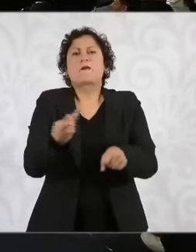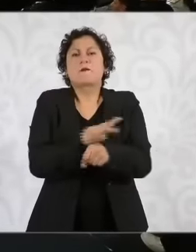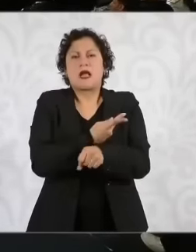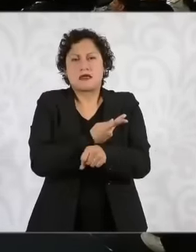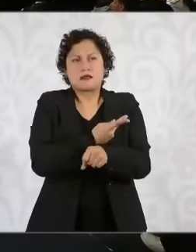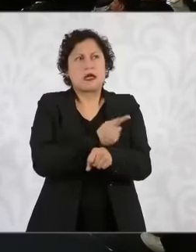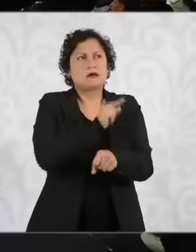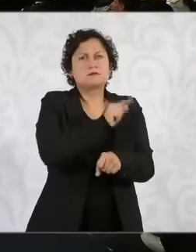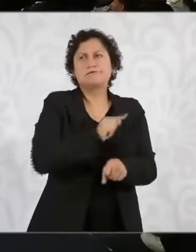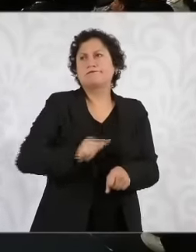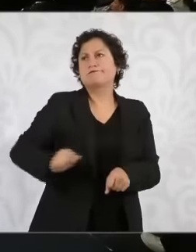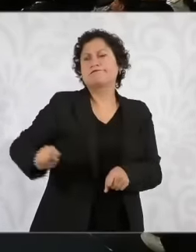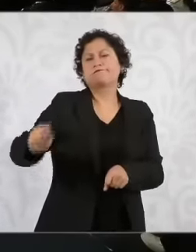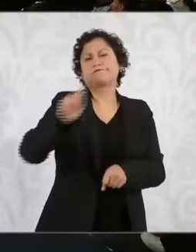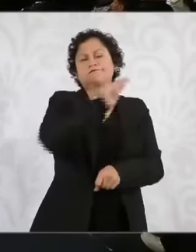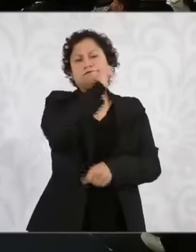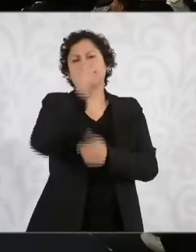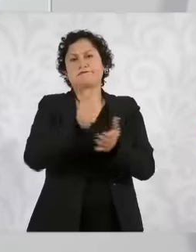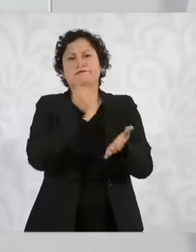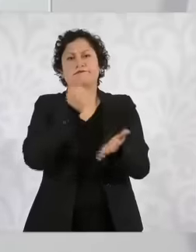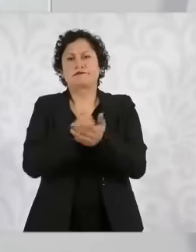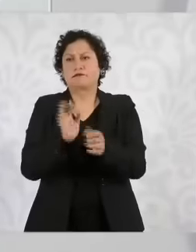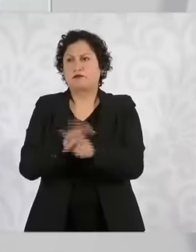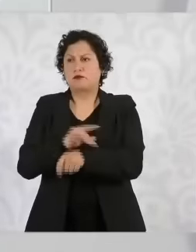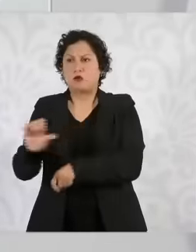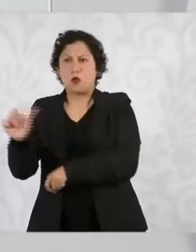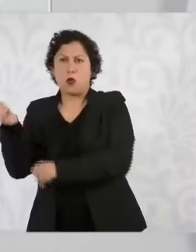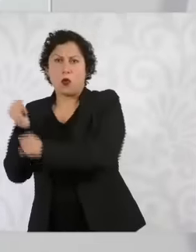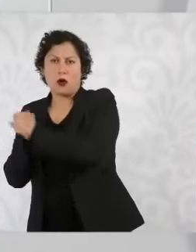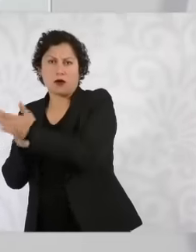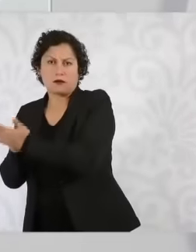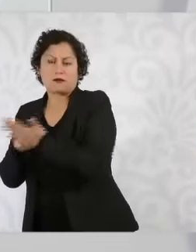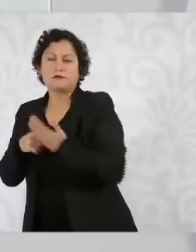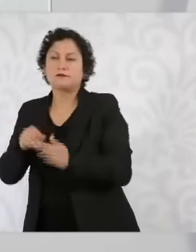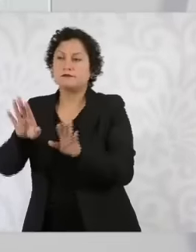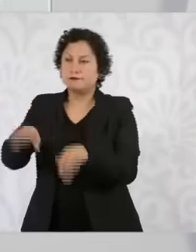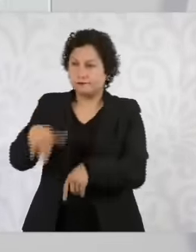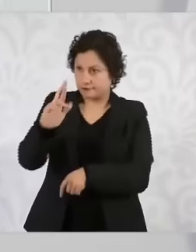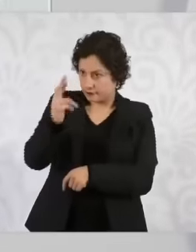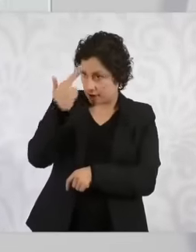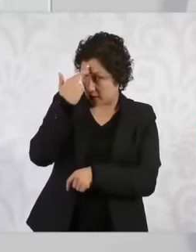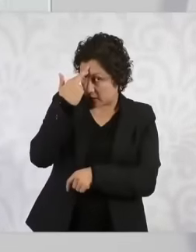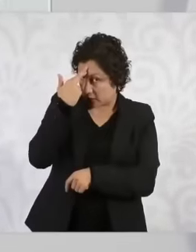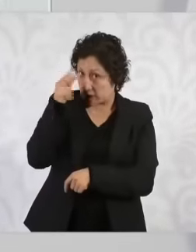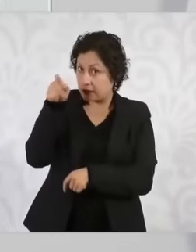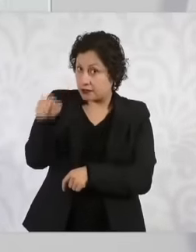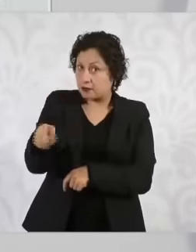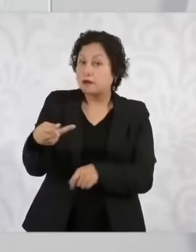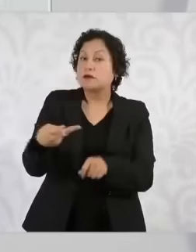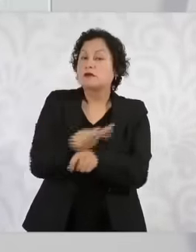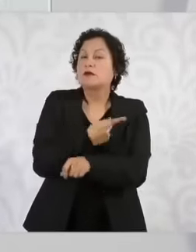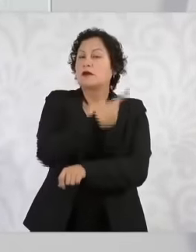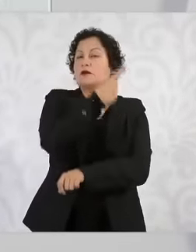survey well we have to remember What happened in Sinaloa again? And why is